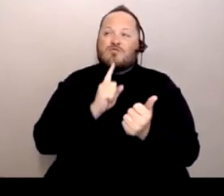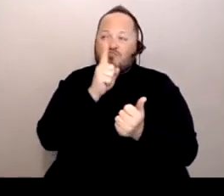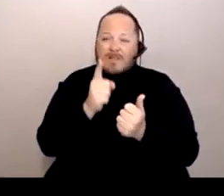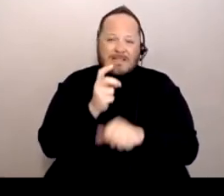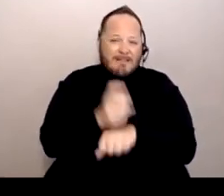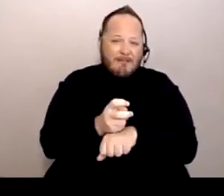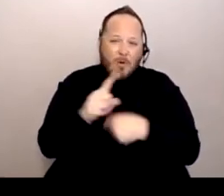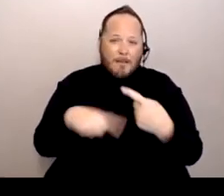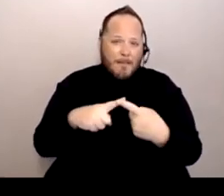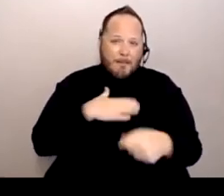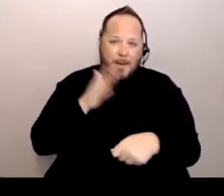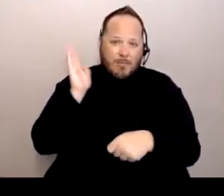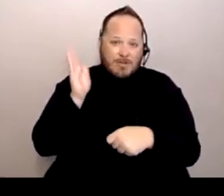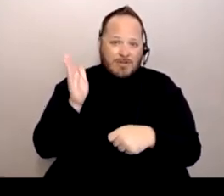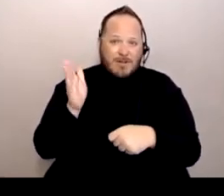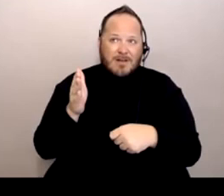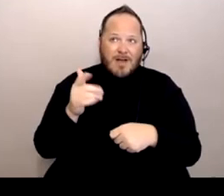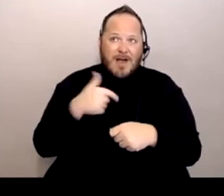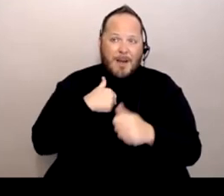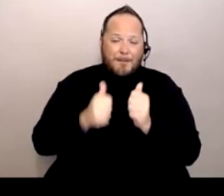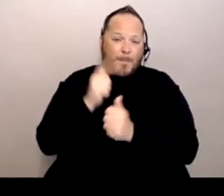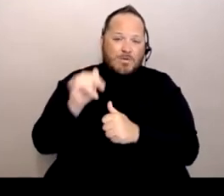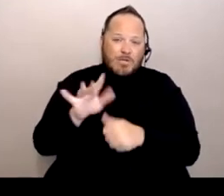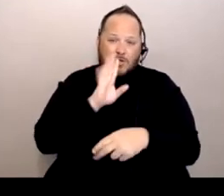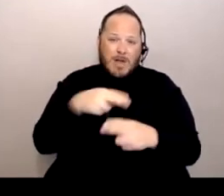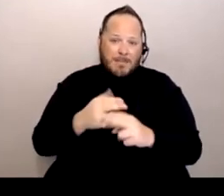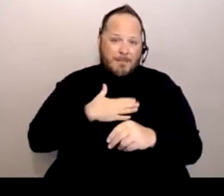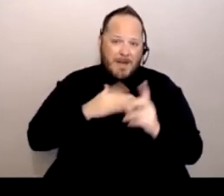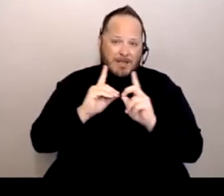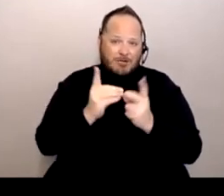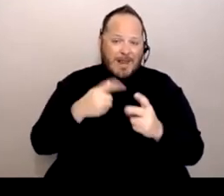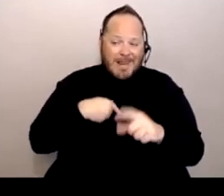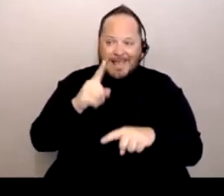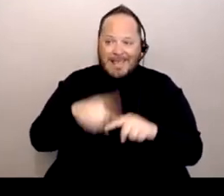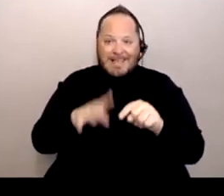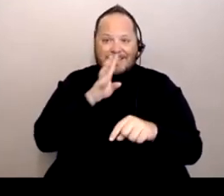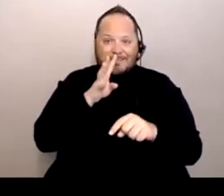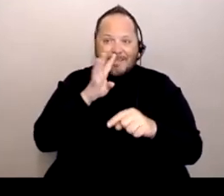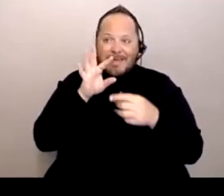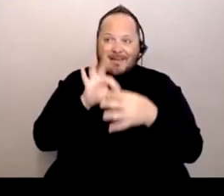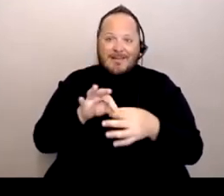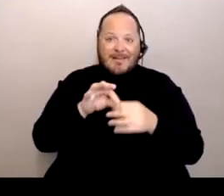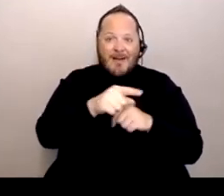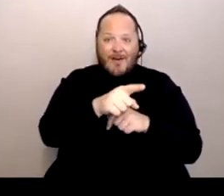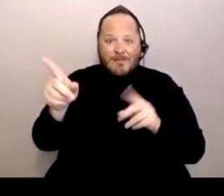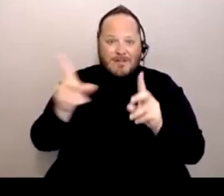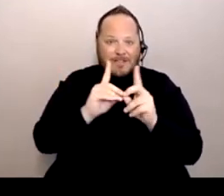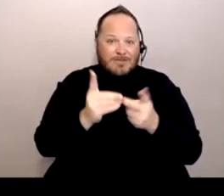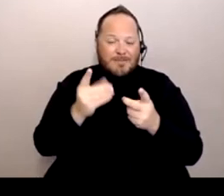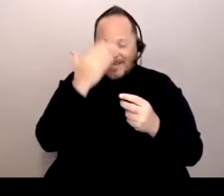is that I'm talking about ours and I can't speak to everyone else's because honestly, I don't know what's going on